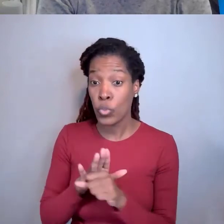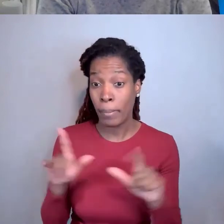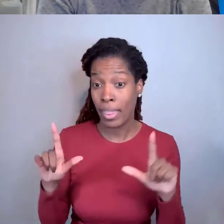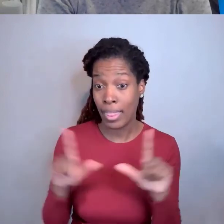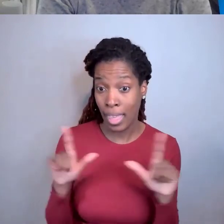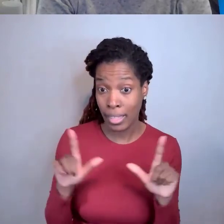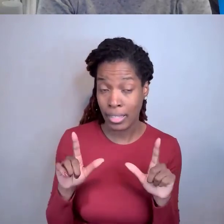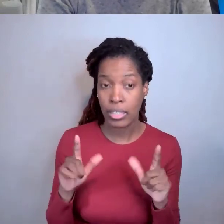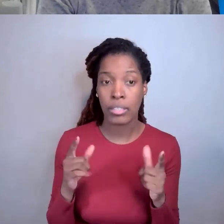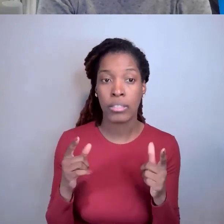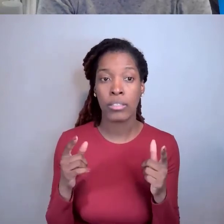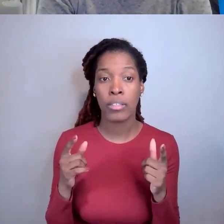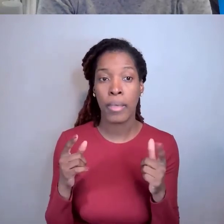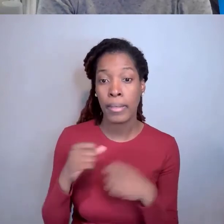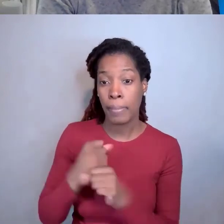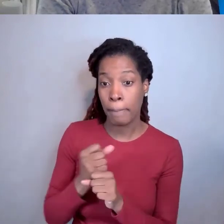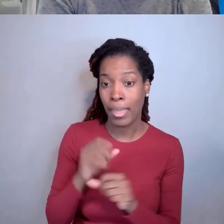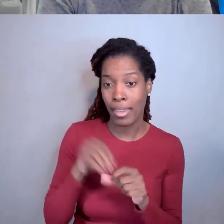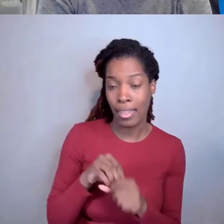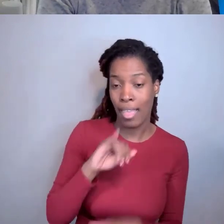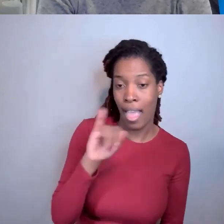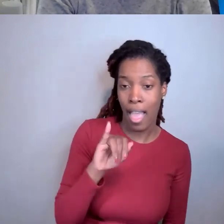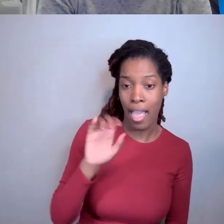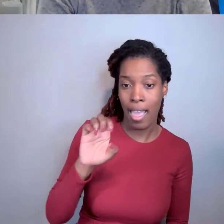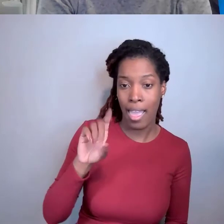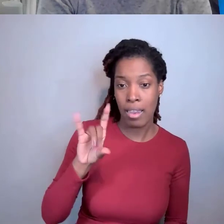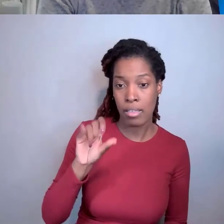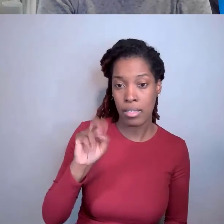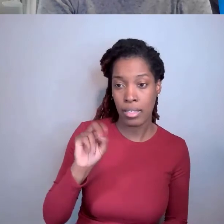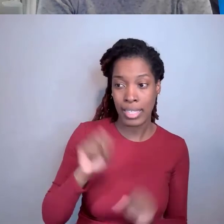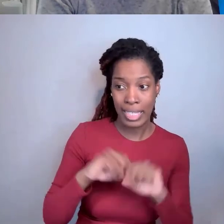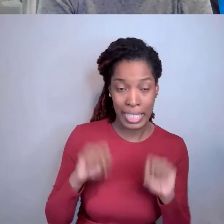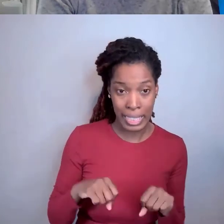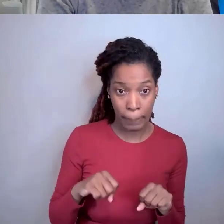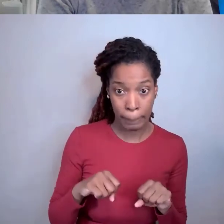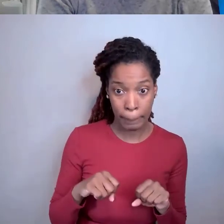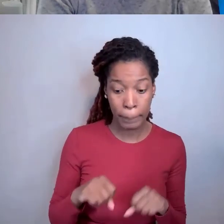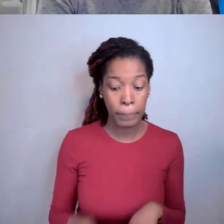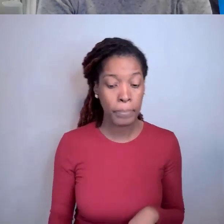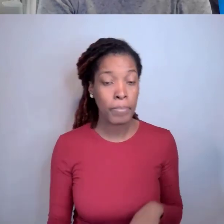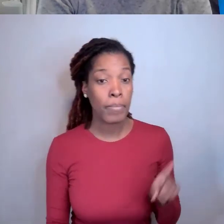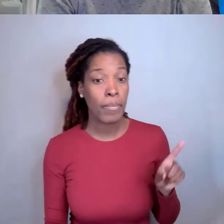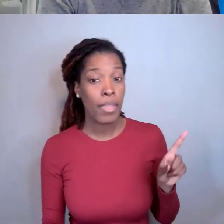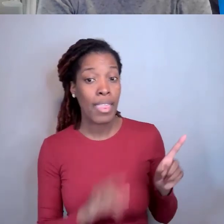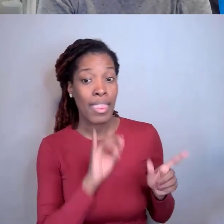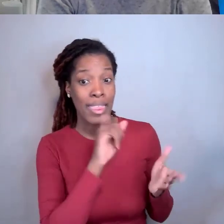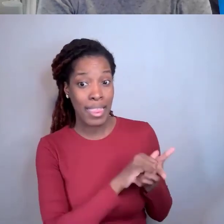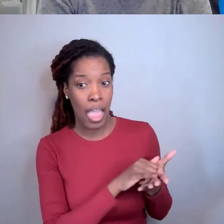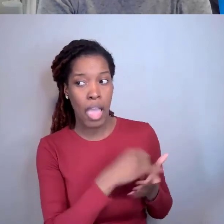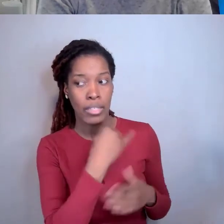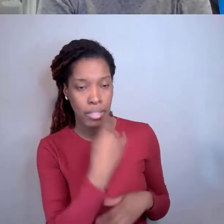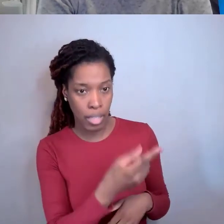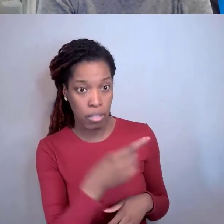or within the iEdison system, and that tells the public exactly what those rights are,